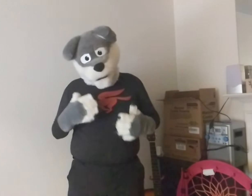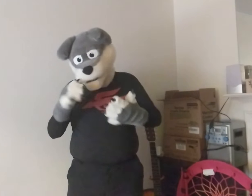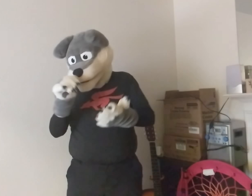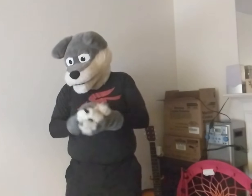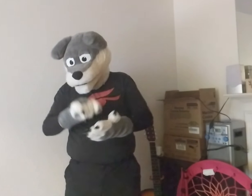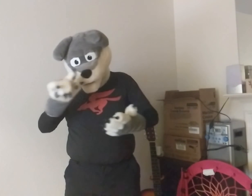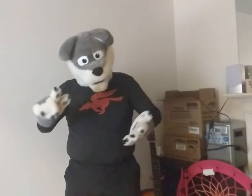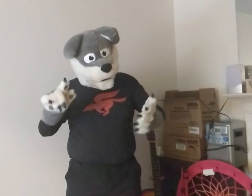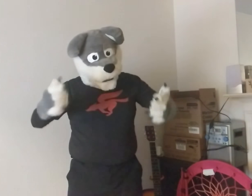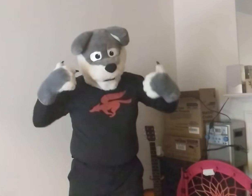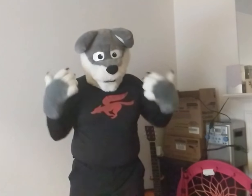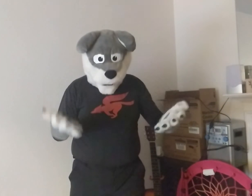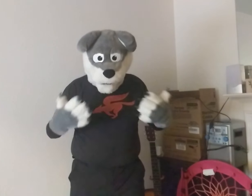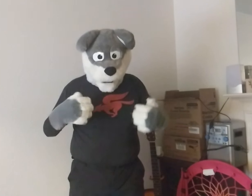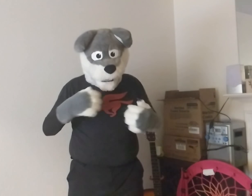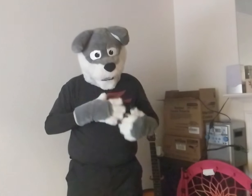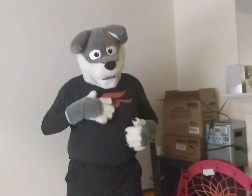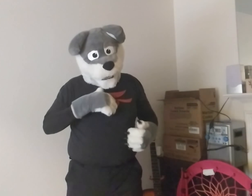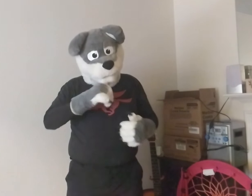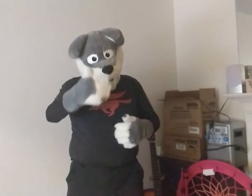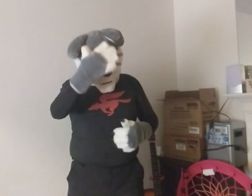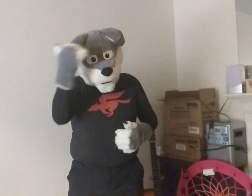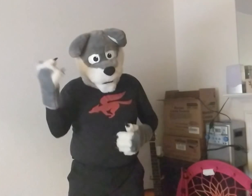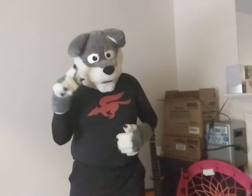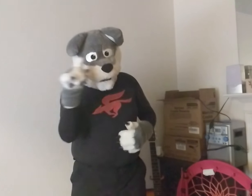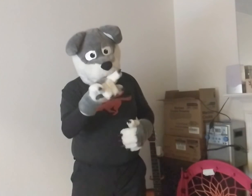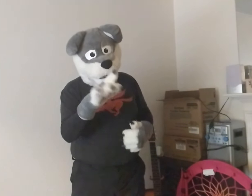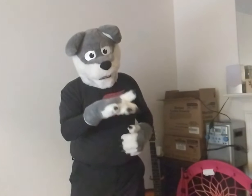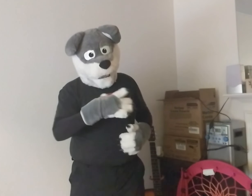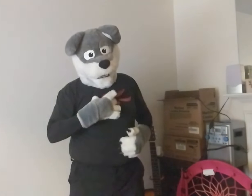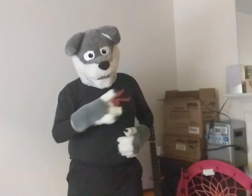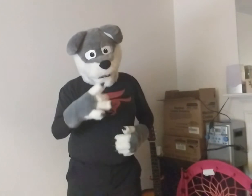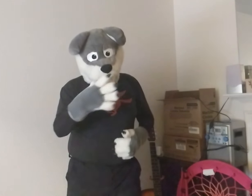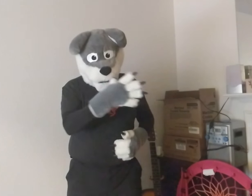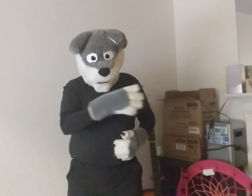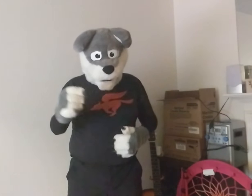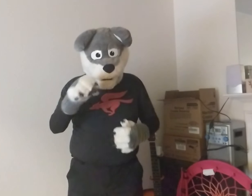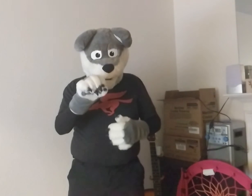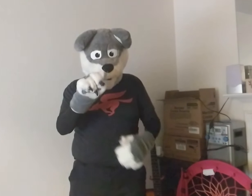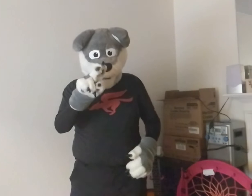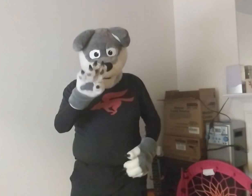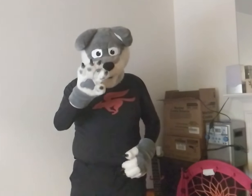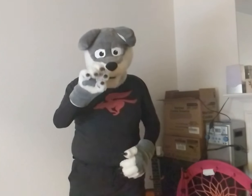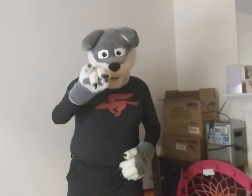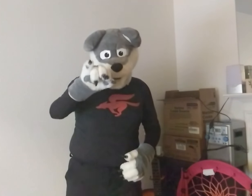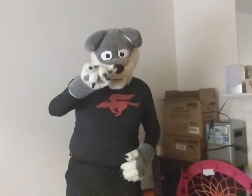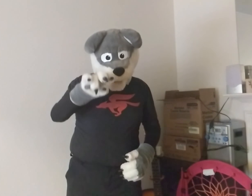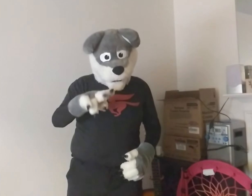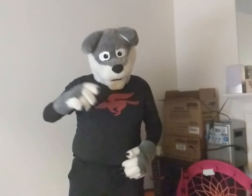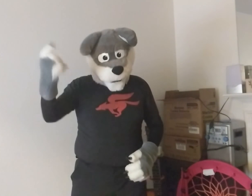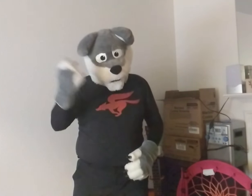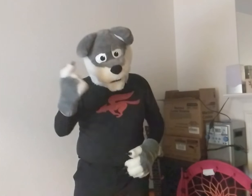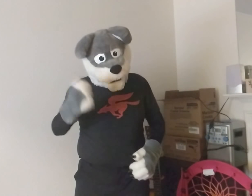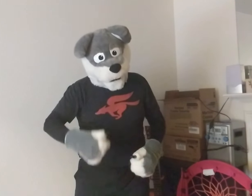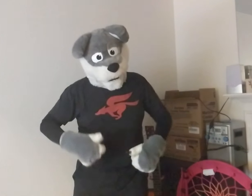That's all!